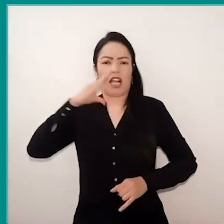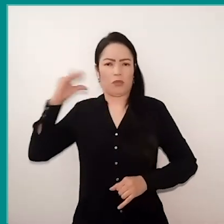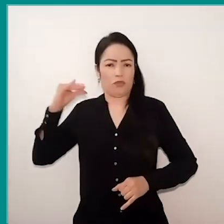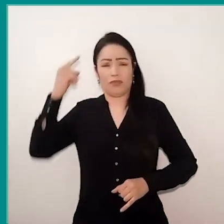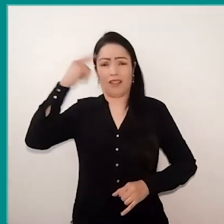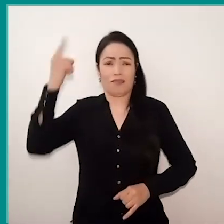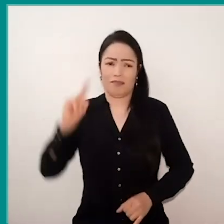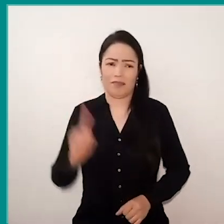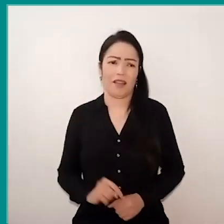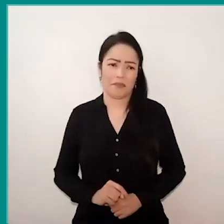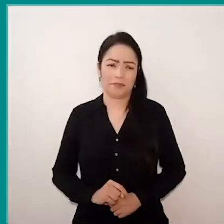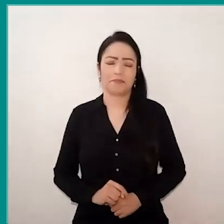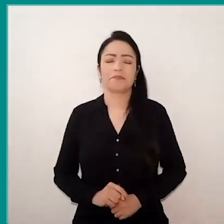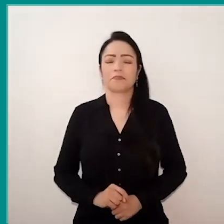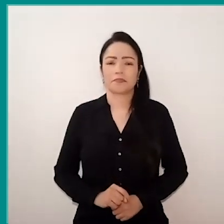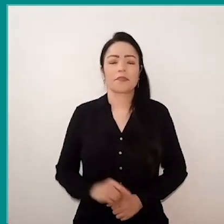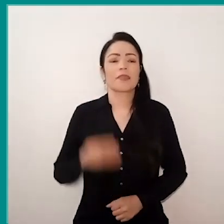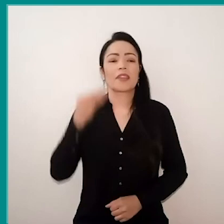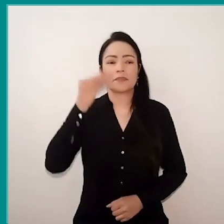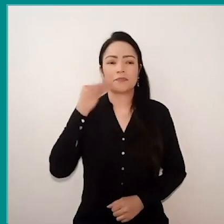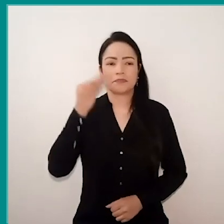A very interesting experience was that of the Banco de Ideias unit's